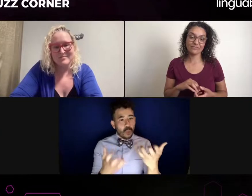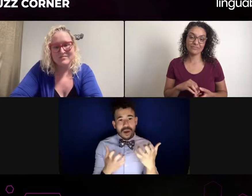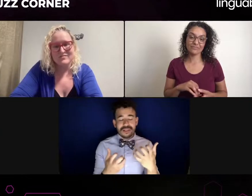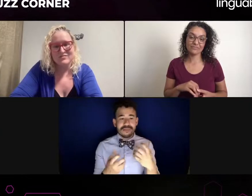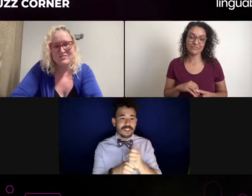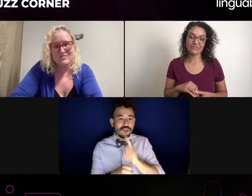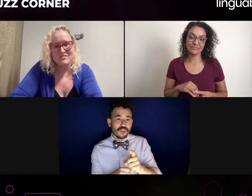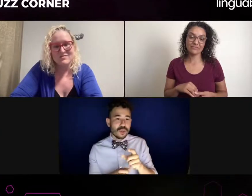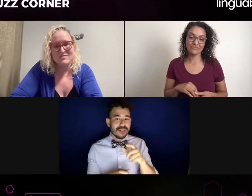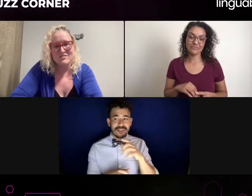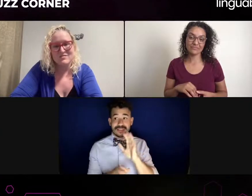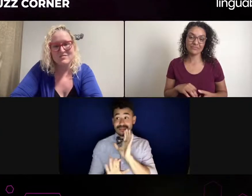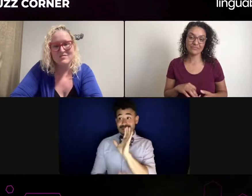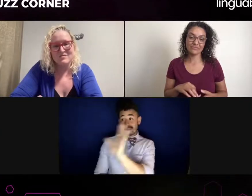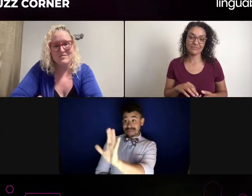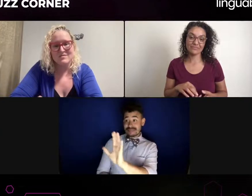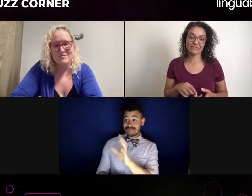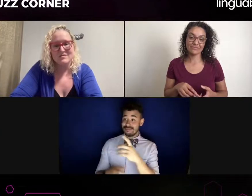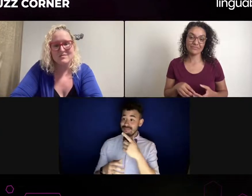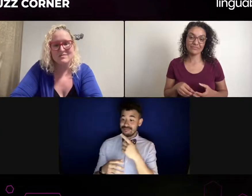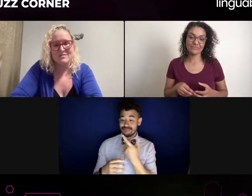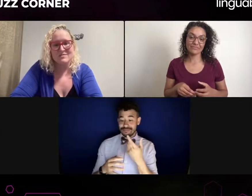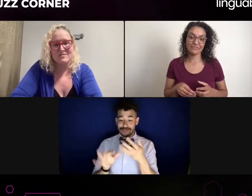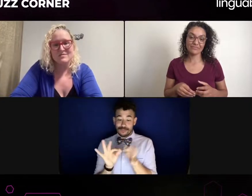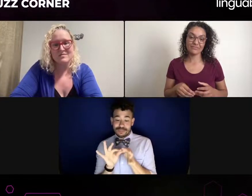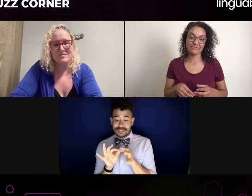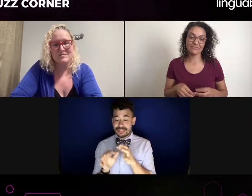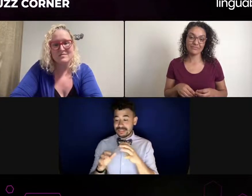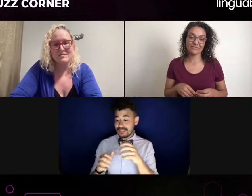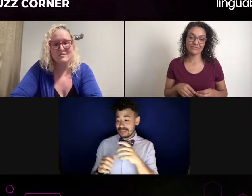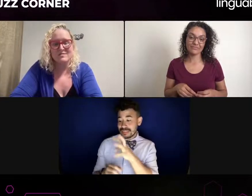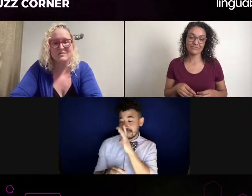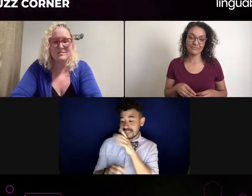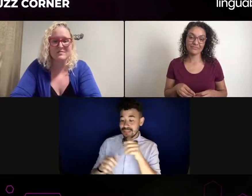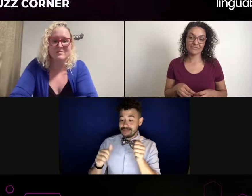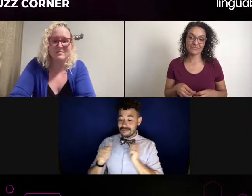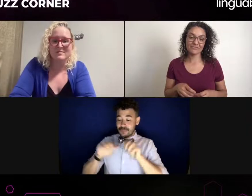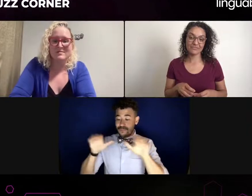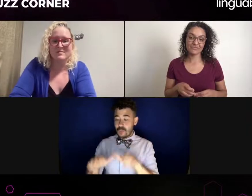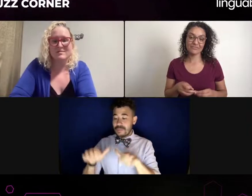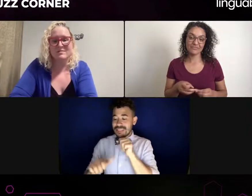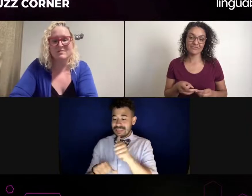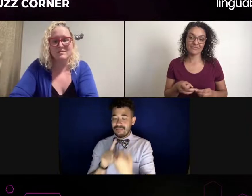this was for a specific audition. I remember, I went in, it was an in-person audition. It was like